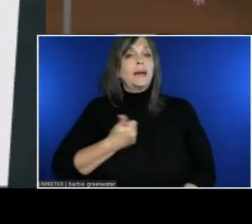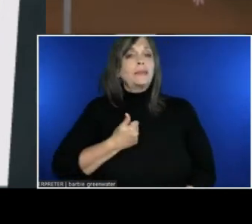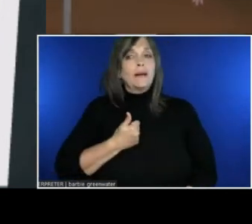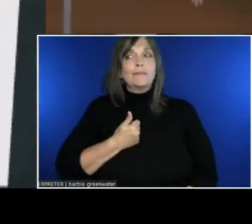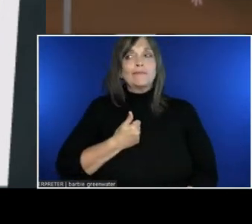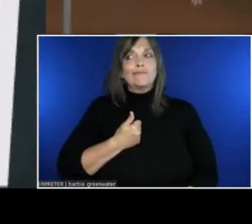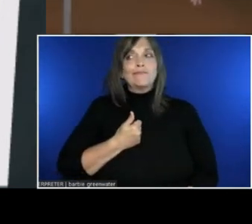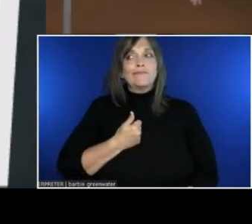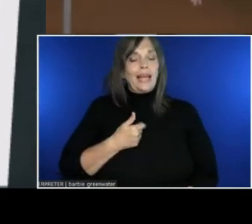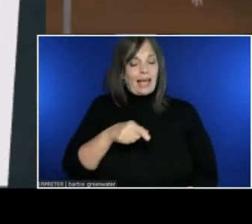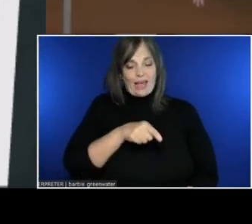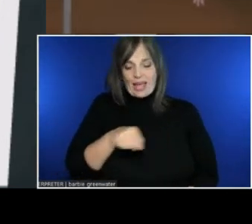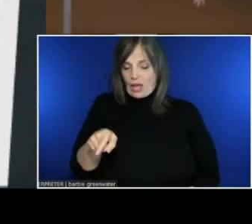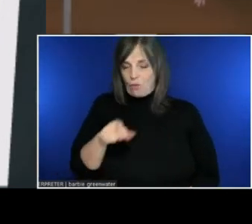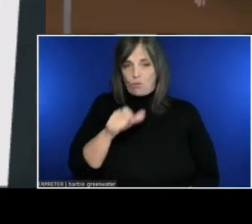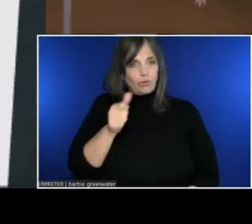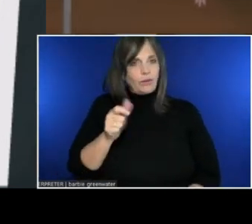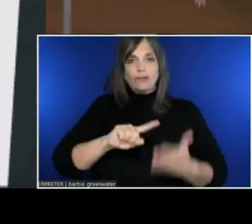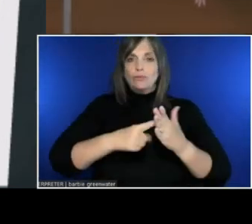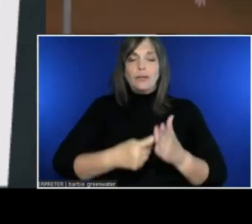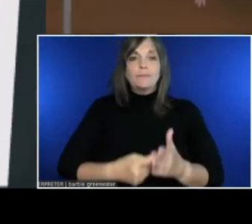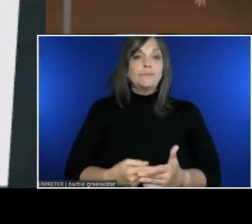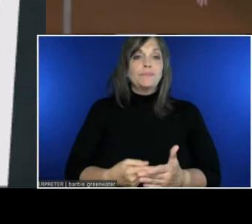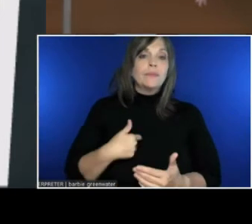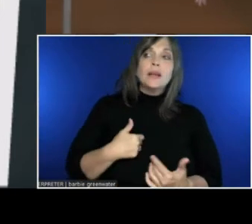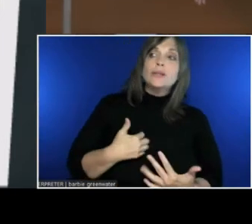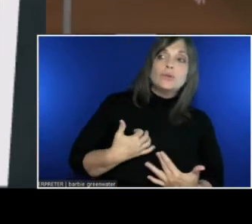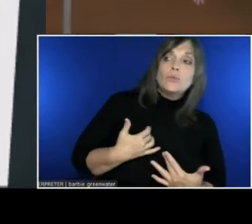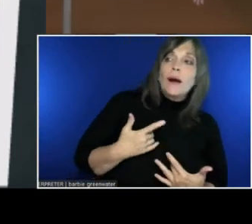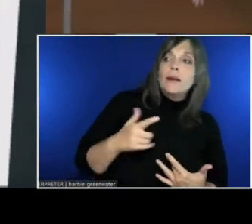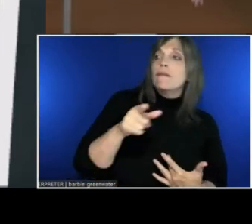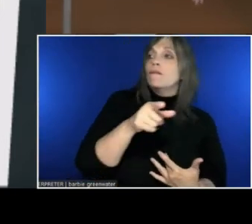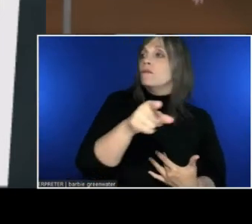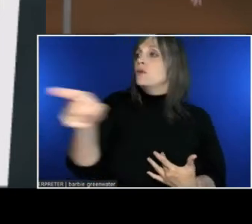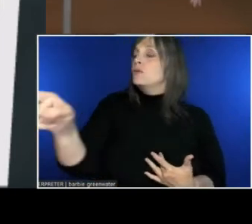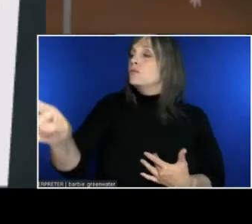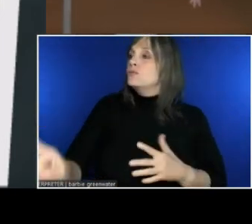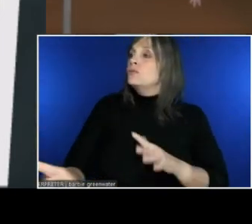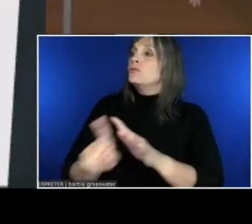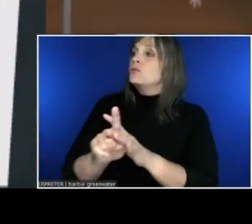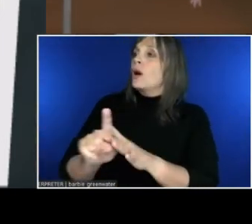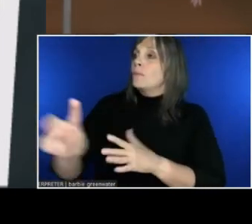It's waiting around for an audience member who wants to see captions.